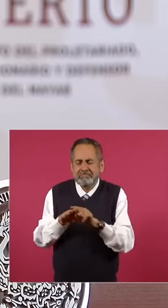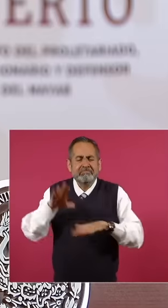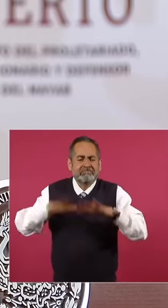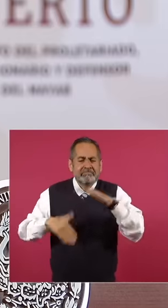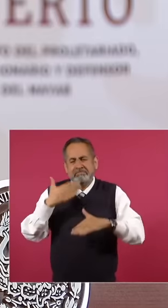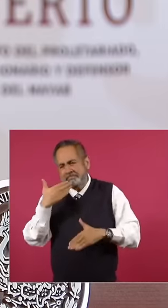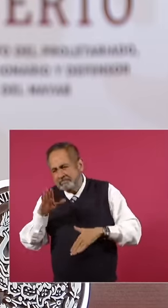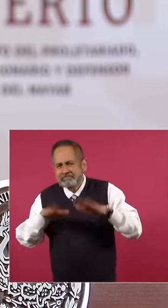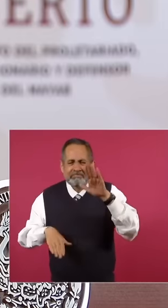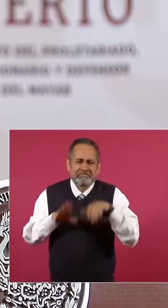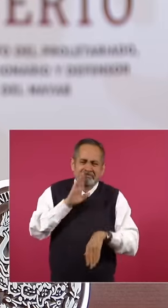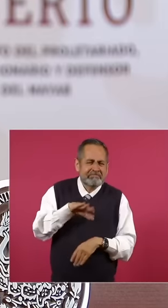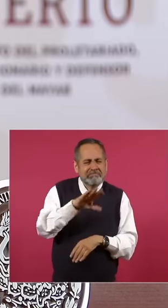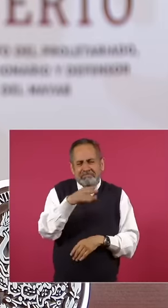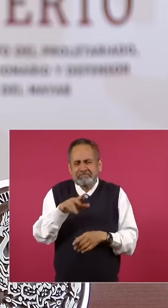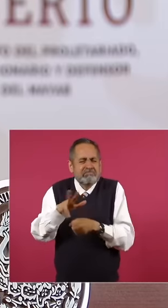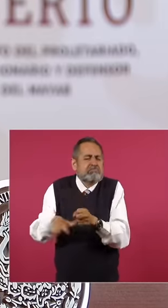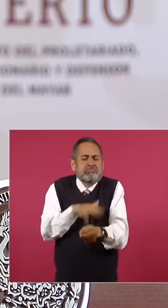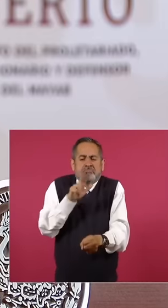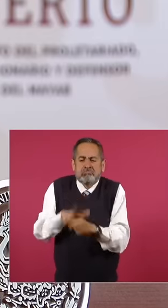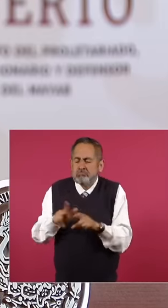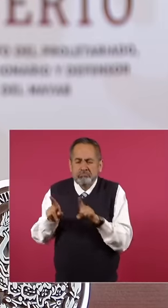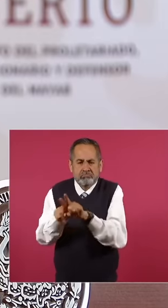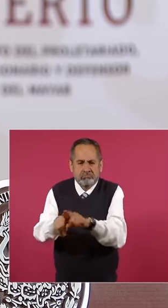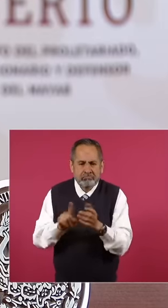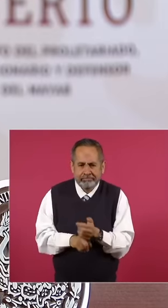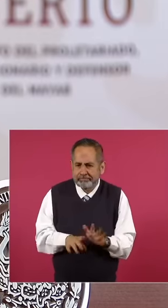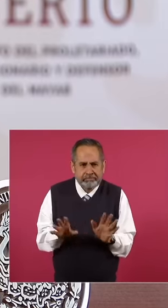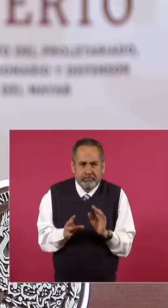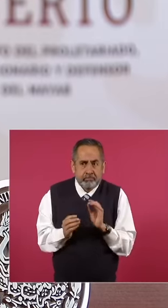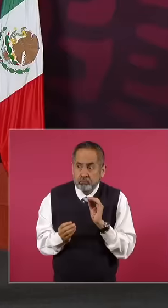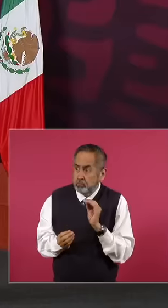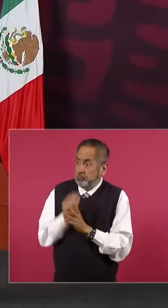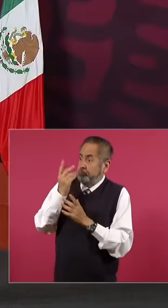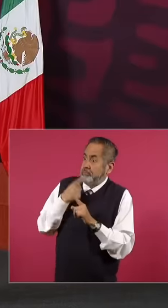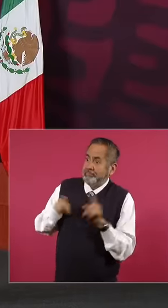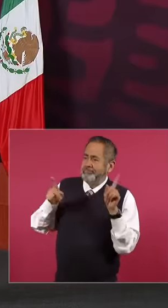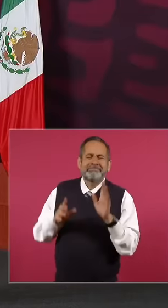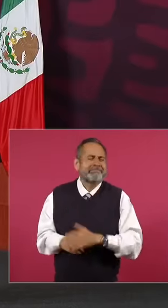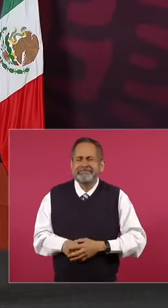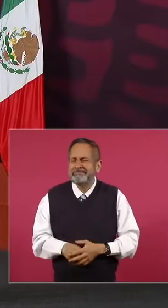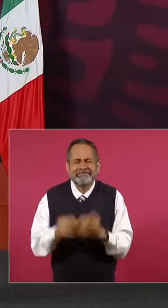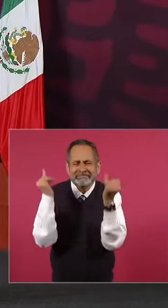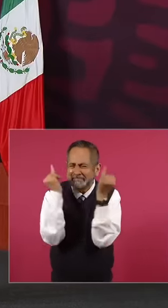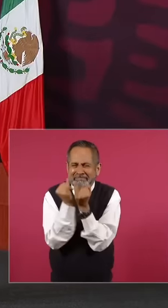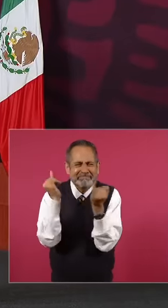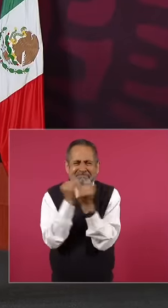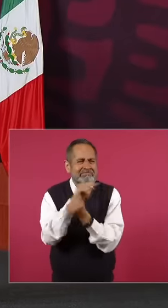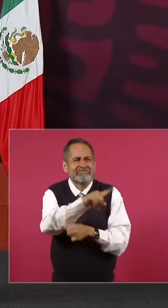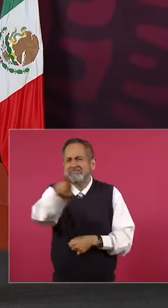bad, regular, this of everything eh, there is nothing new under the sun, what changes now is that he is